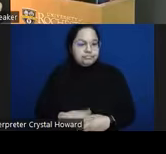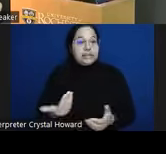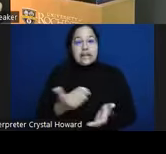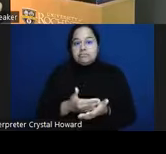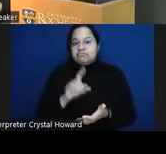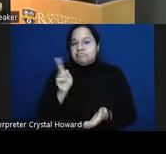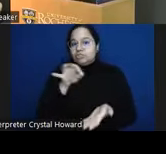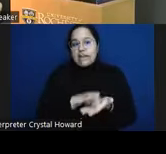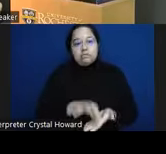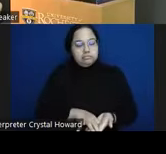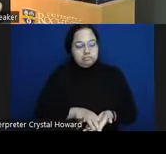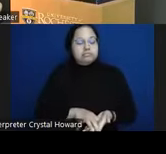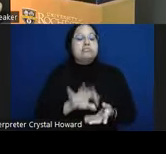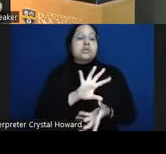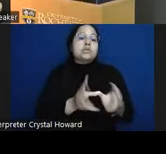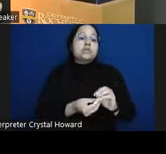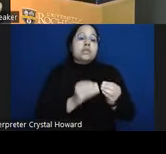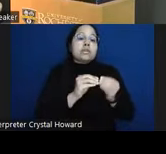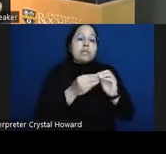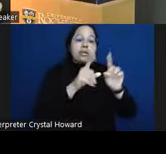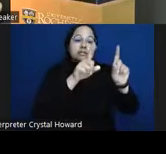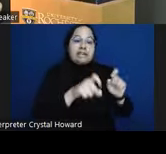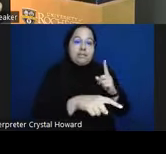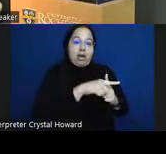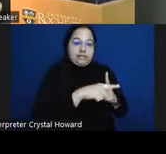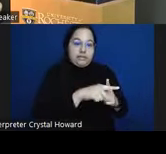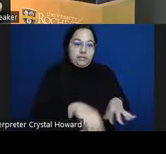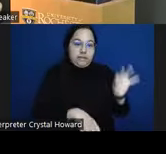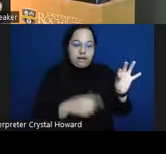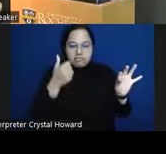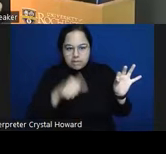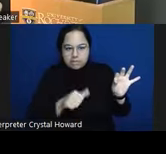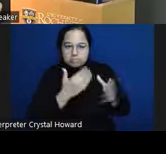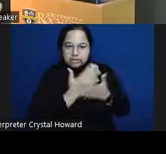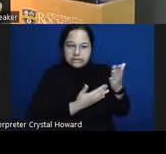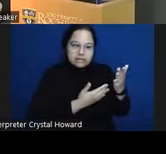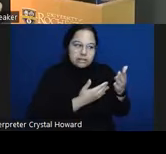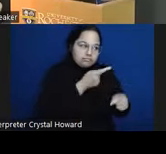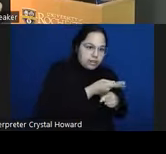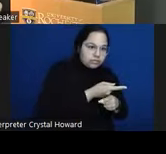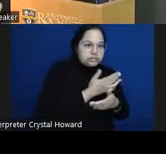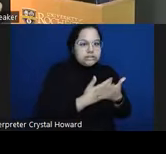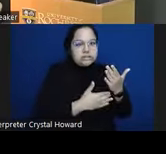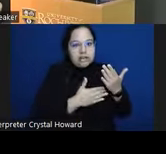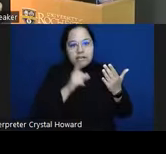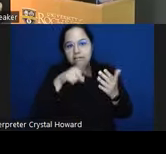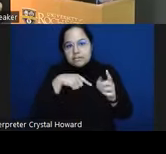number of test positives that we found remember some of these are accurate some of these people are false positives they're mistakenly labeled as being at risk when they're not actually at